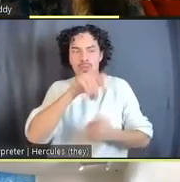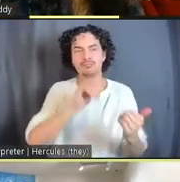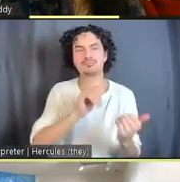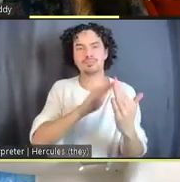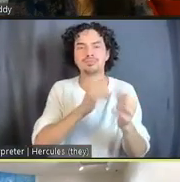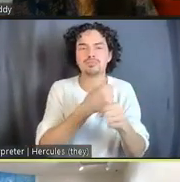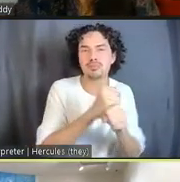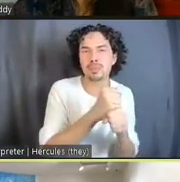about their art making?